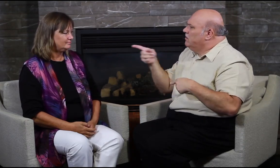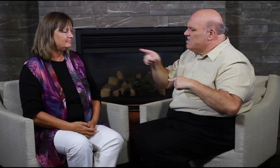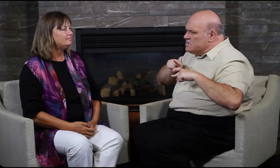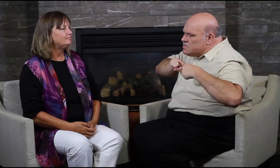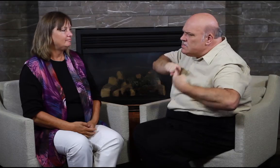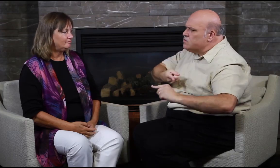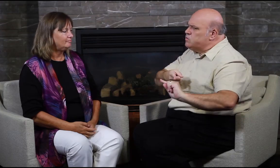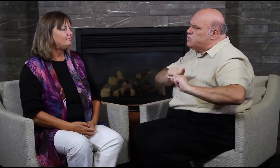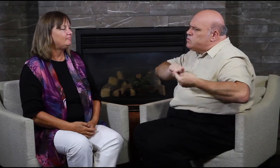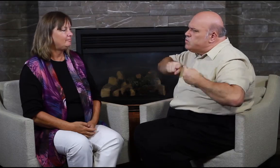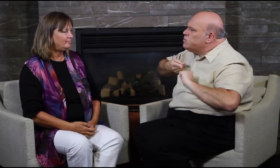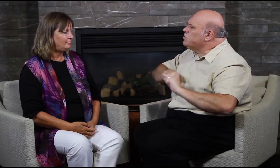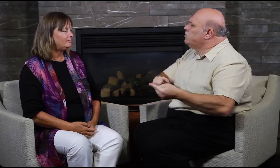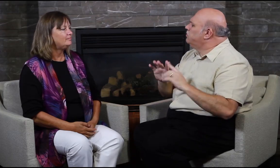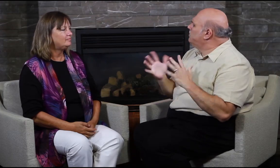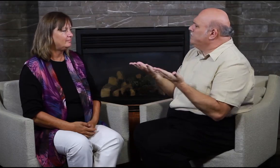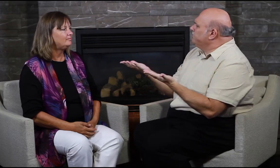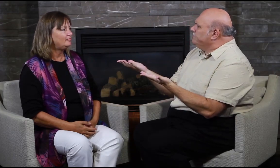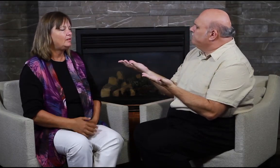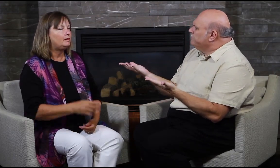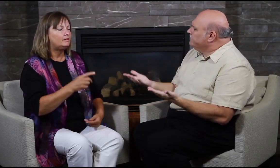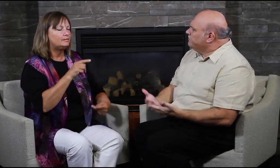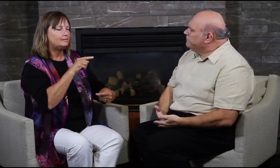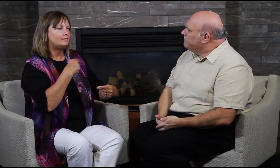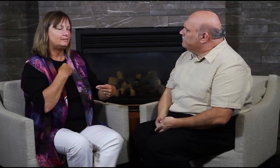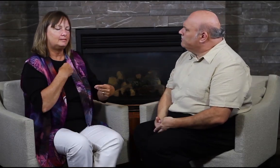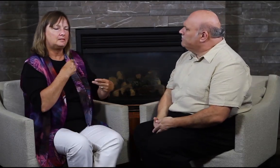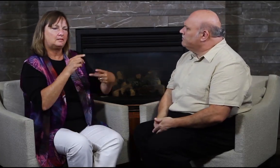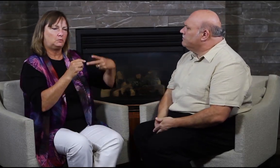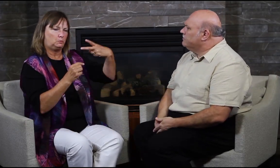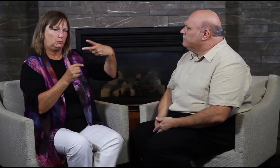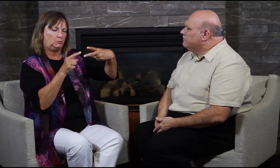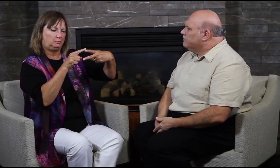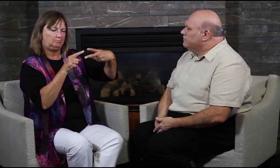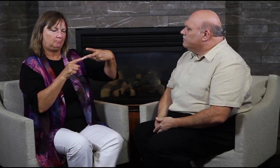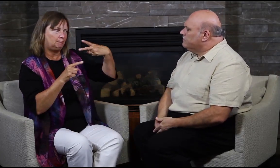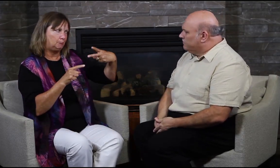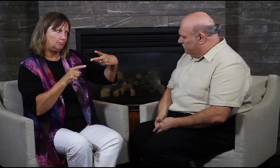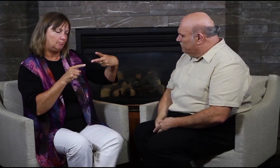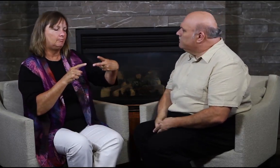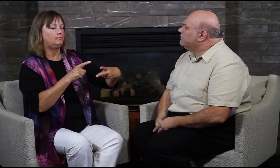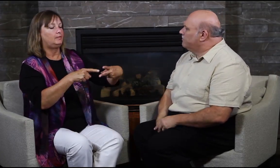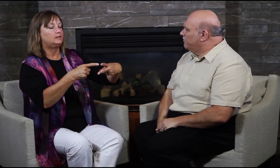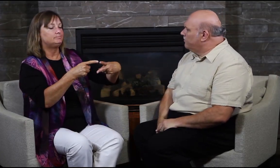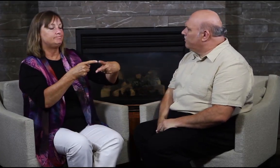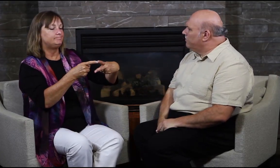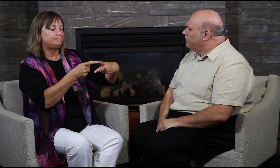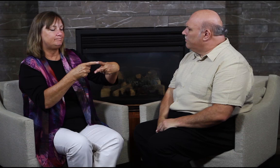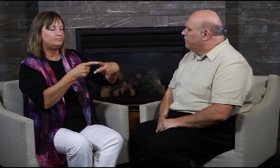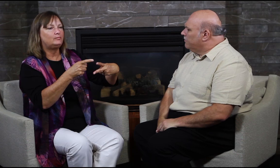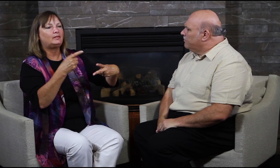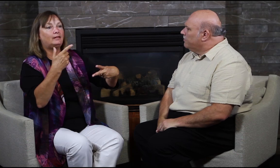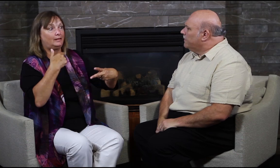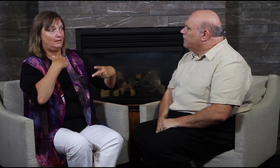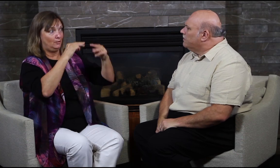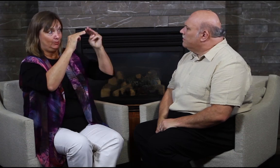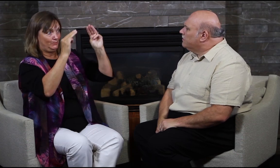the museum. What struggles did you experience? I’d like to tell you two things. People